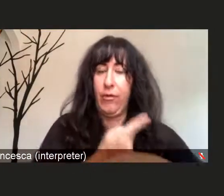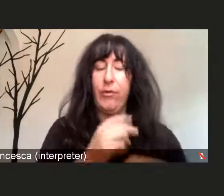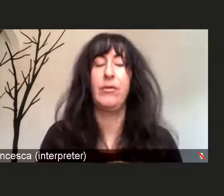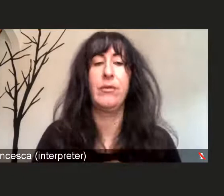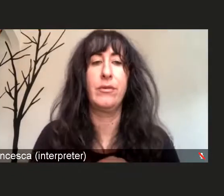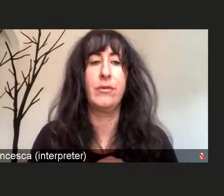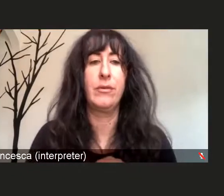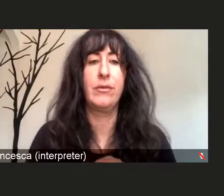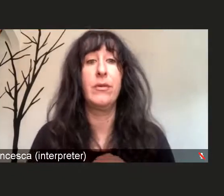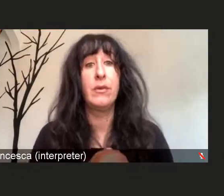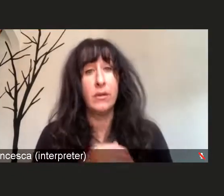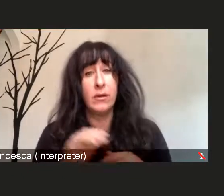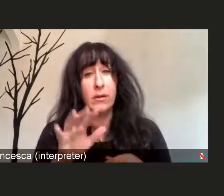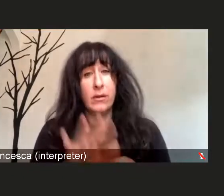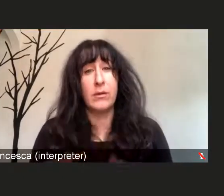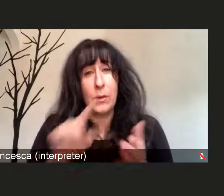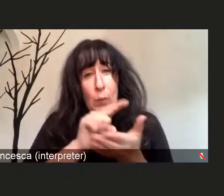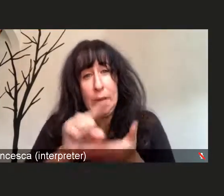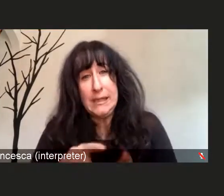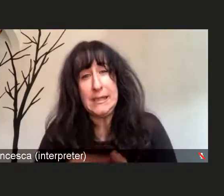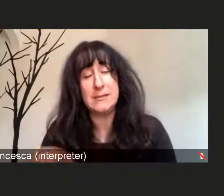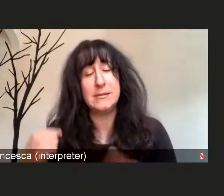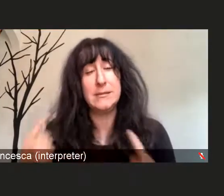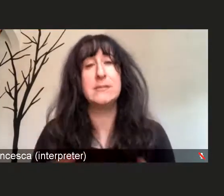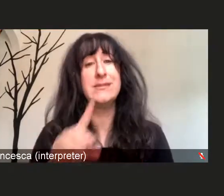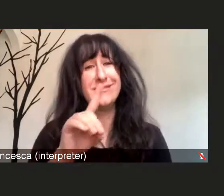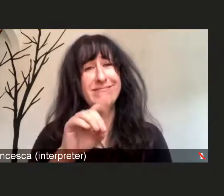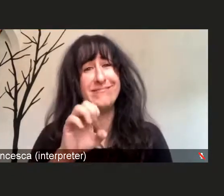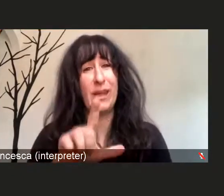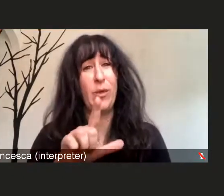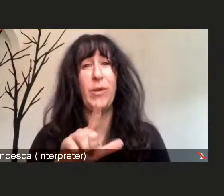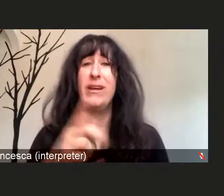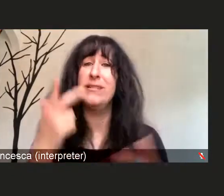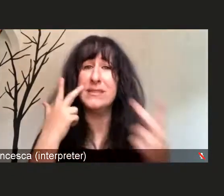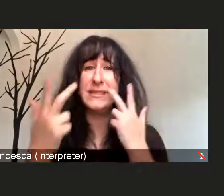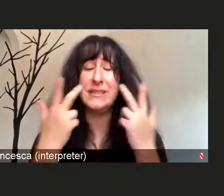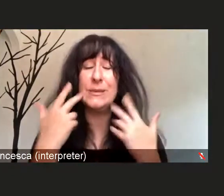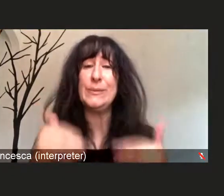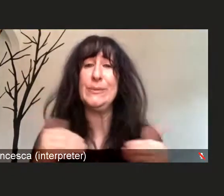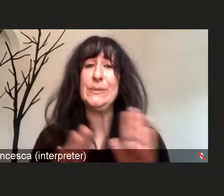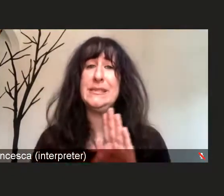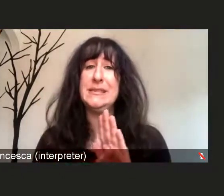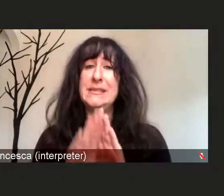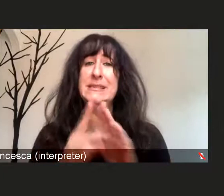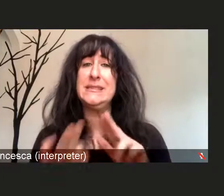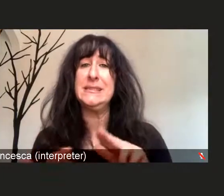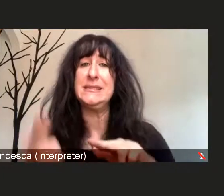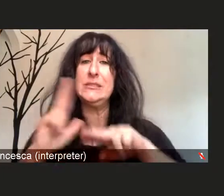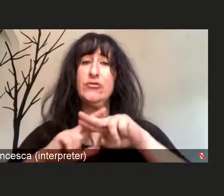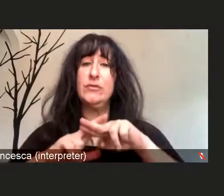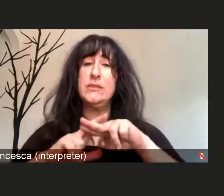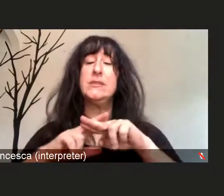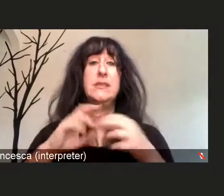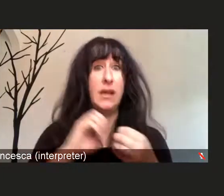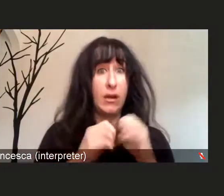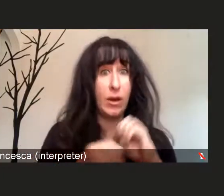like many other places have unfortunately seen an increase in the number of daily hospitalizations,